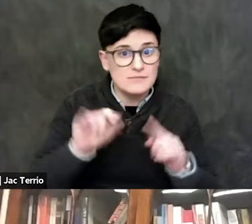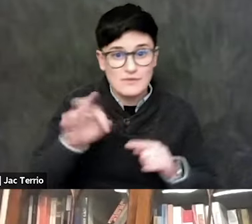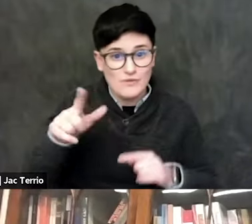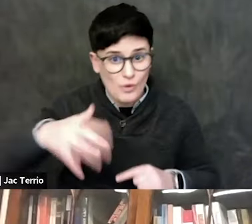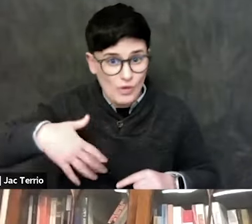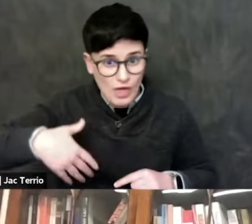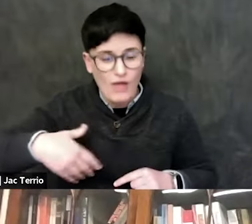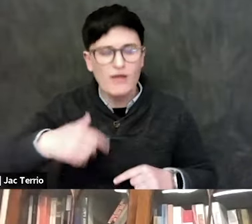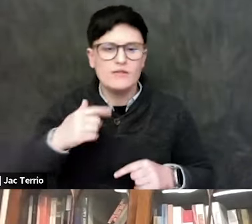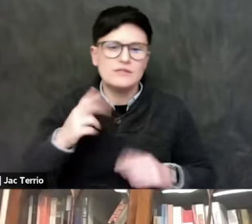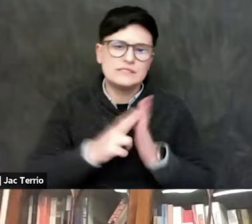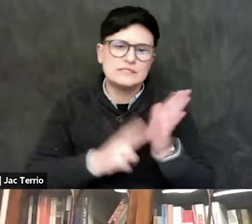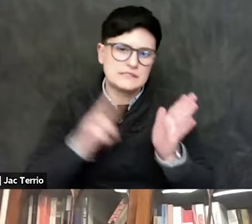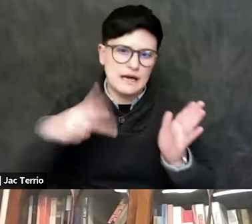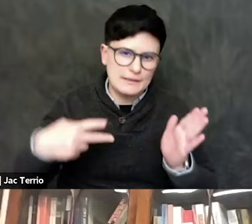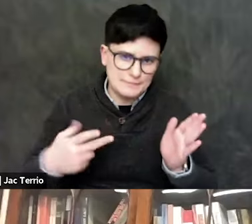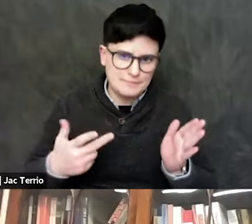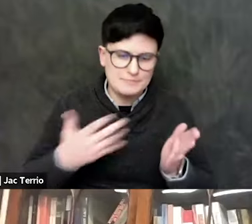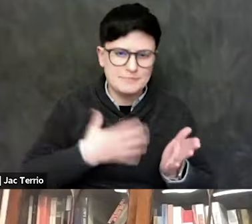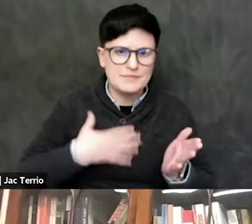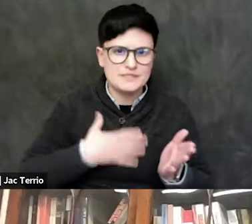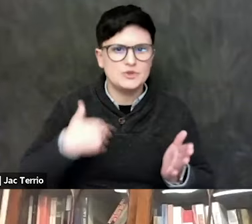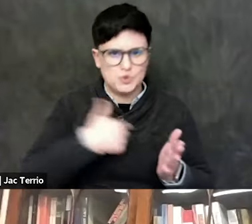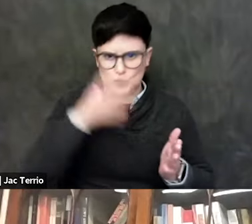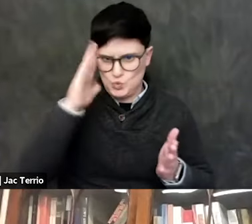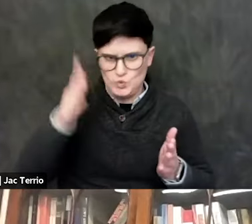We're gonna have more events around this conflict,